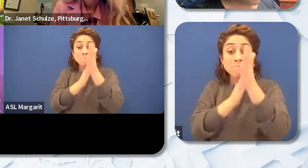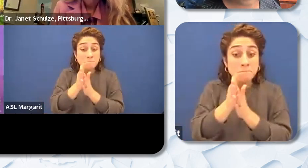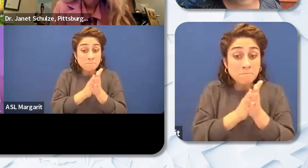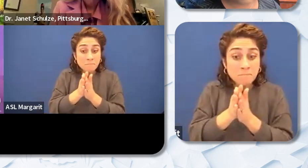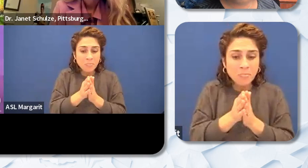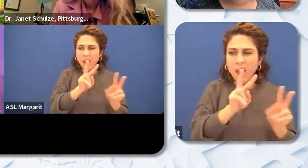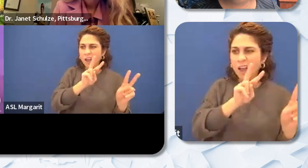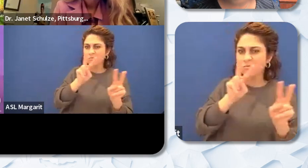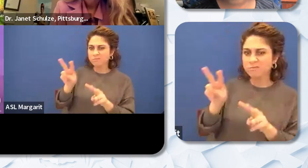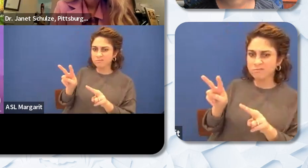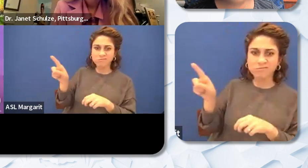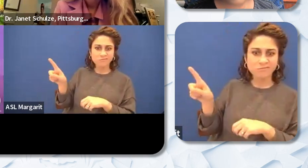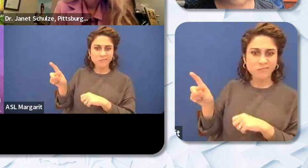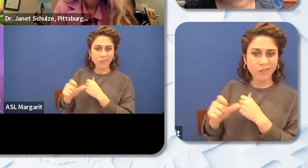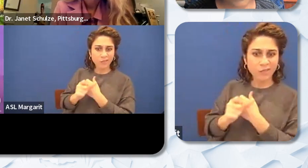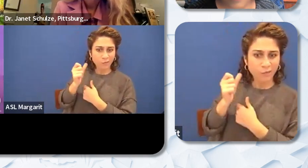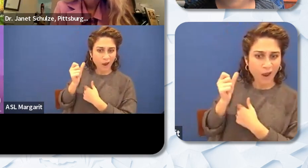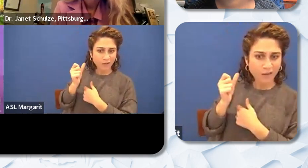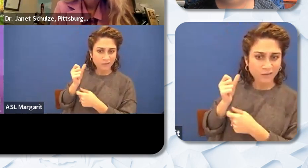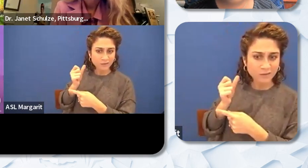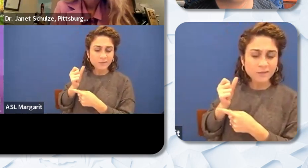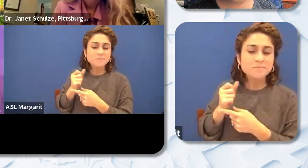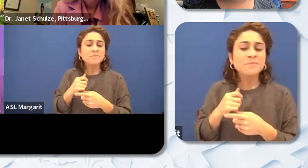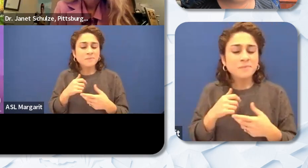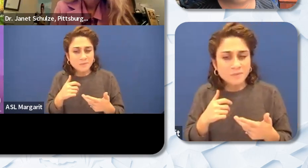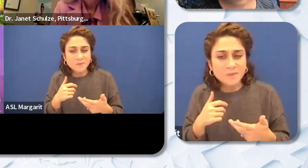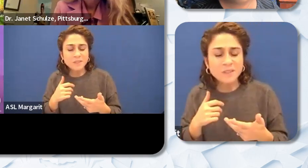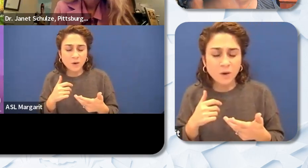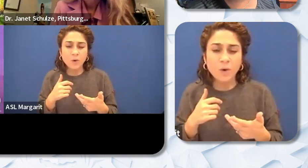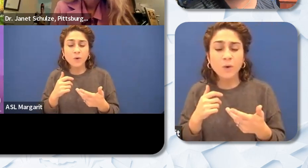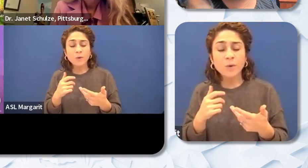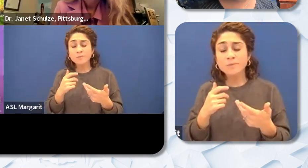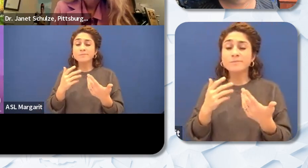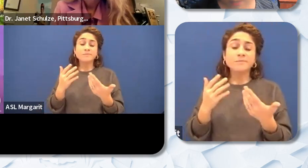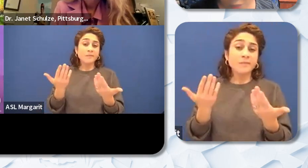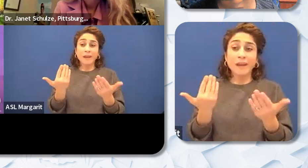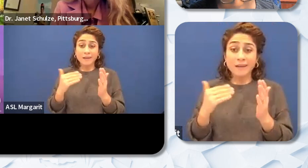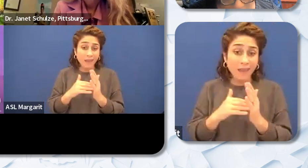apologetic for for having the skills that you know that would advance your career. So those